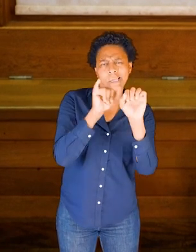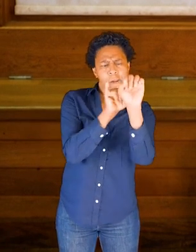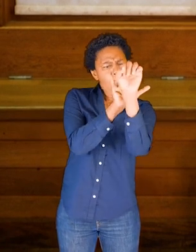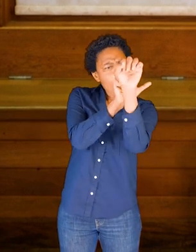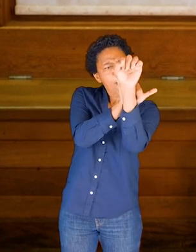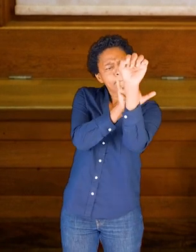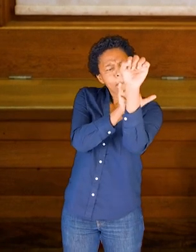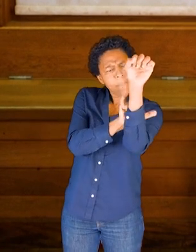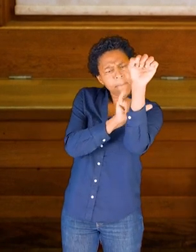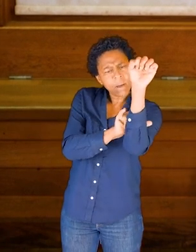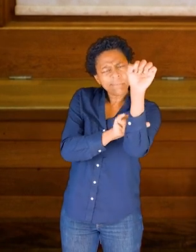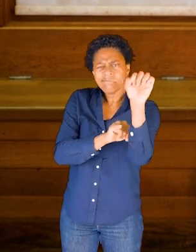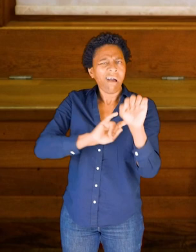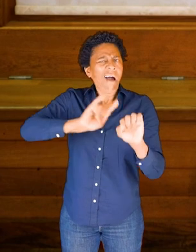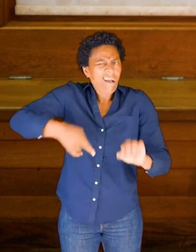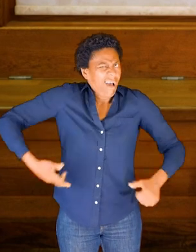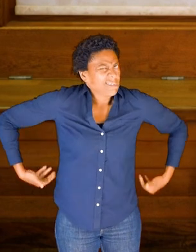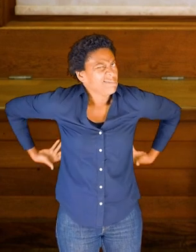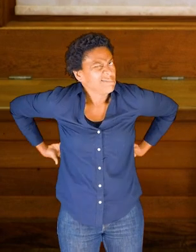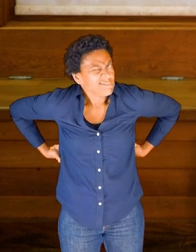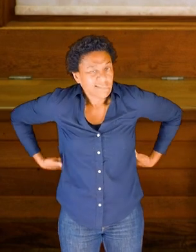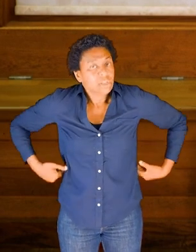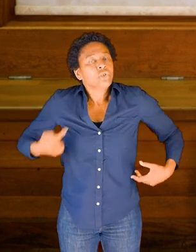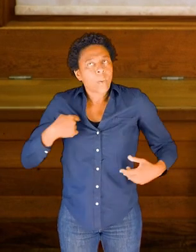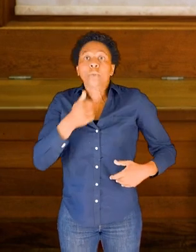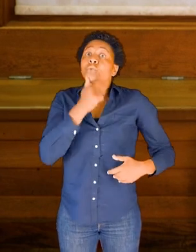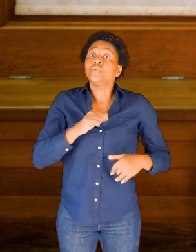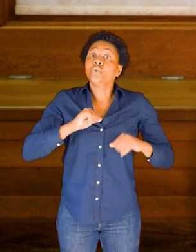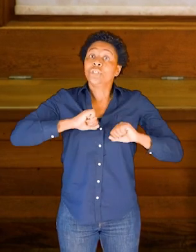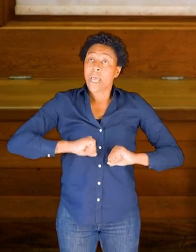And I can't really reach my middle back so I'm going to use the back of this chair.